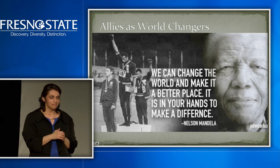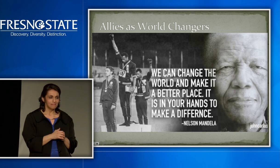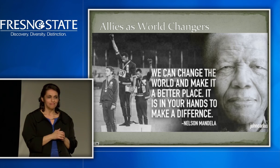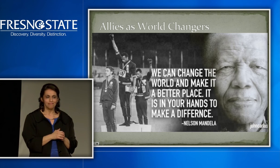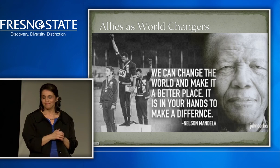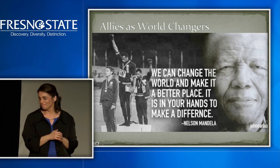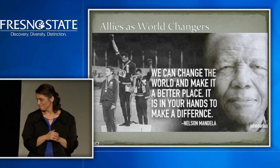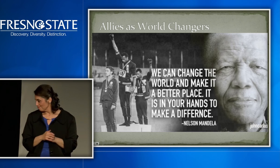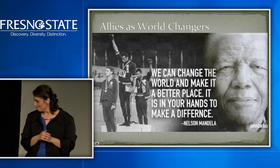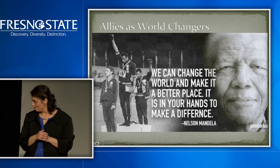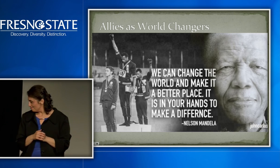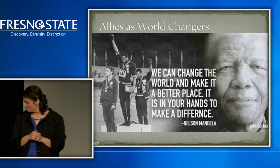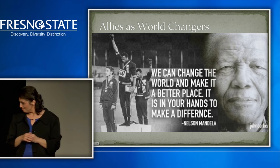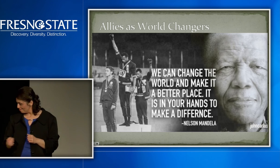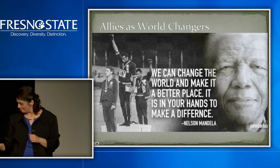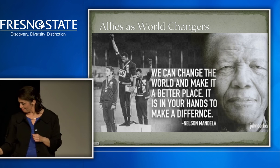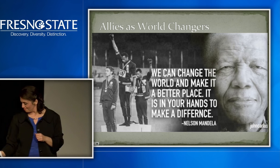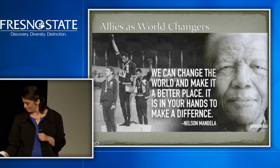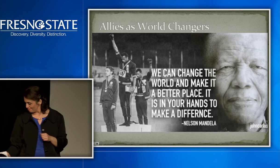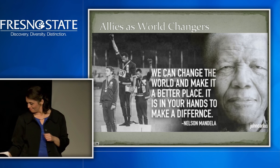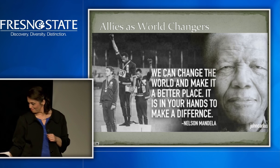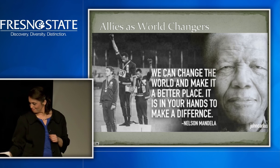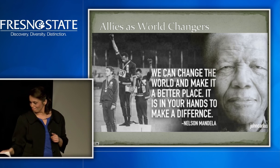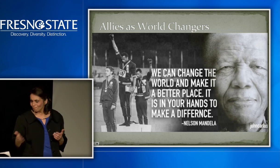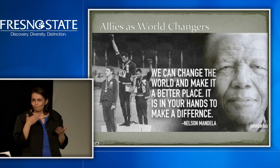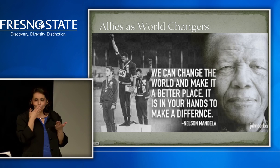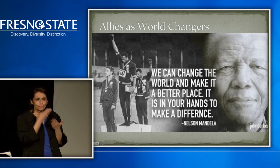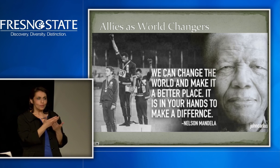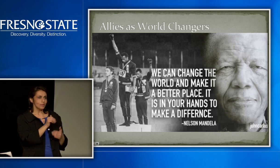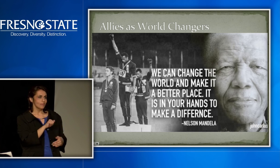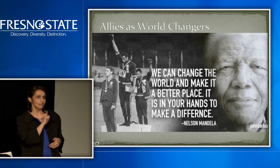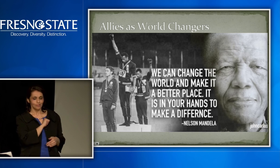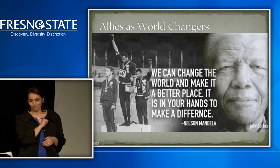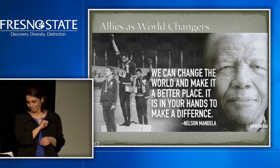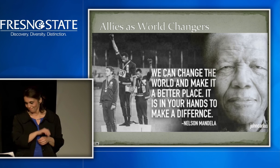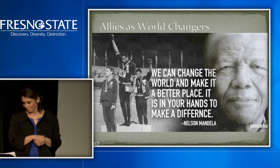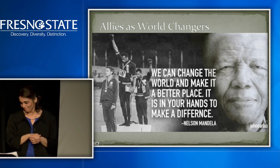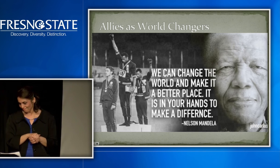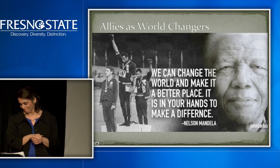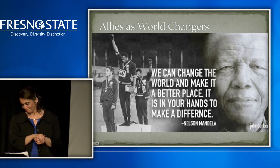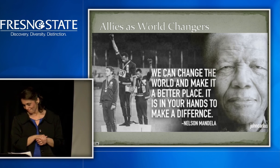Look at us, and treat us with respect.